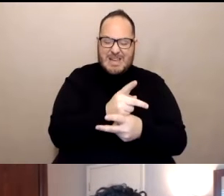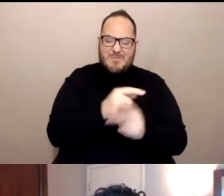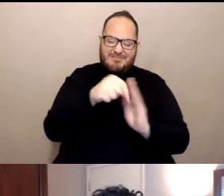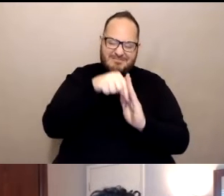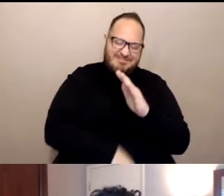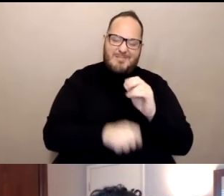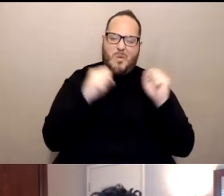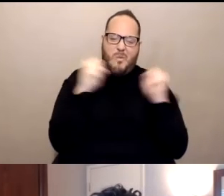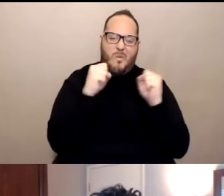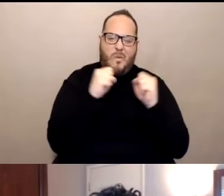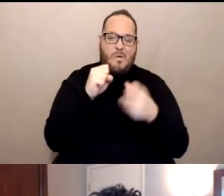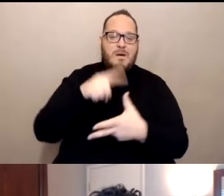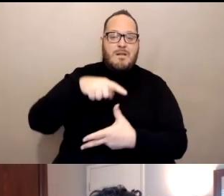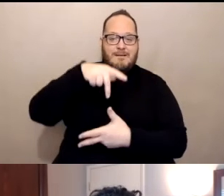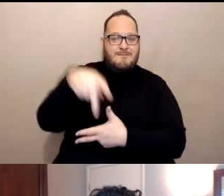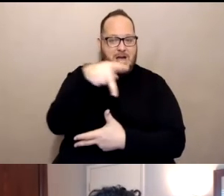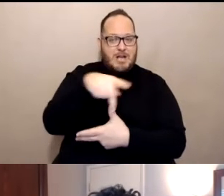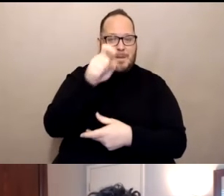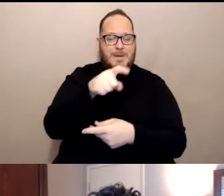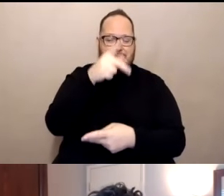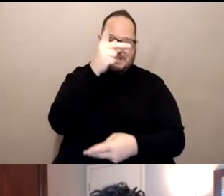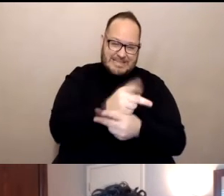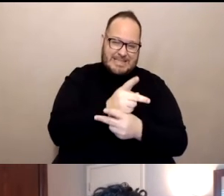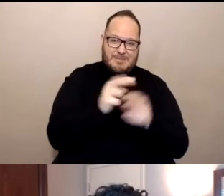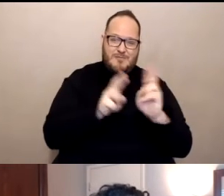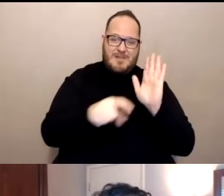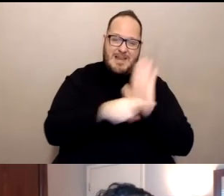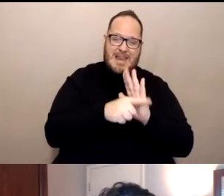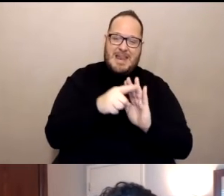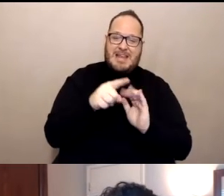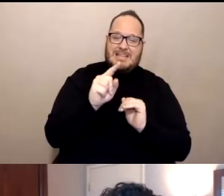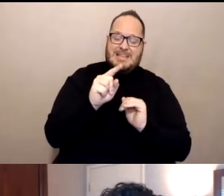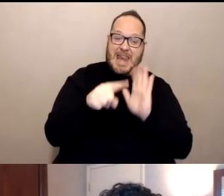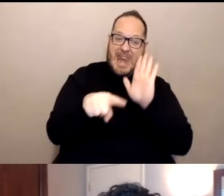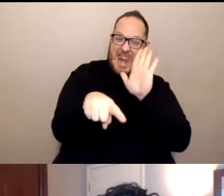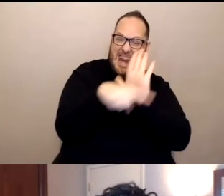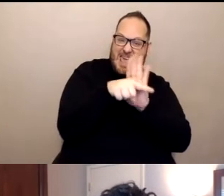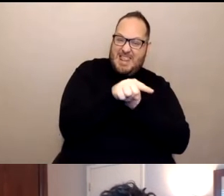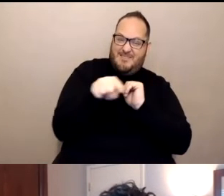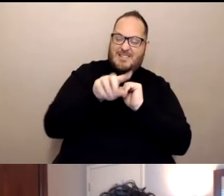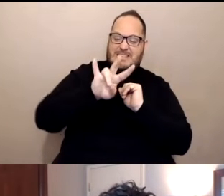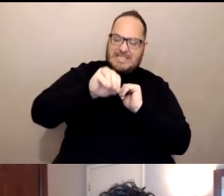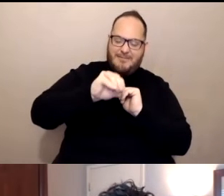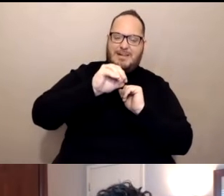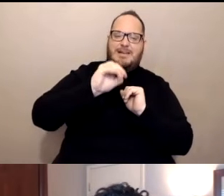The Pfizer vaccine must be kept at negative 70 degrees celsius and the Moderna at negative 20 degrees celsius.